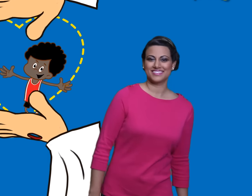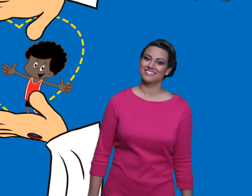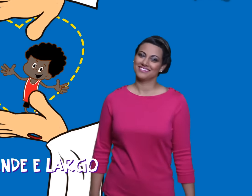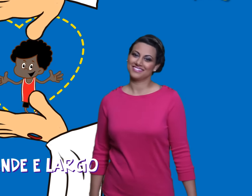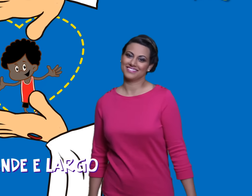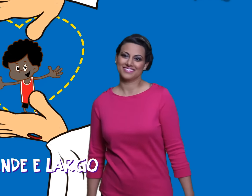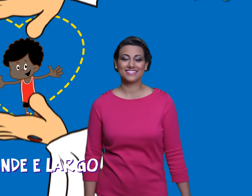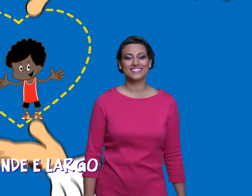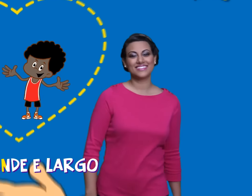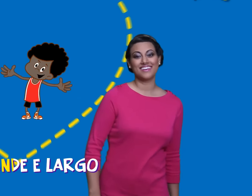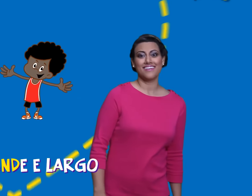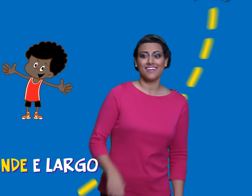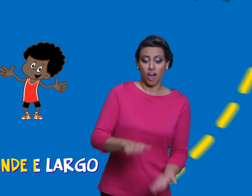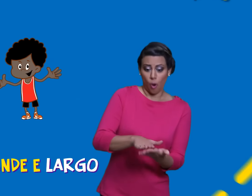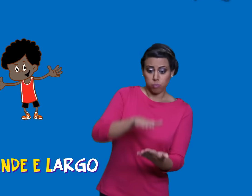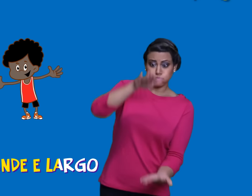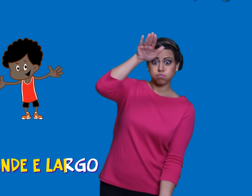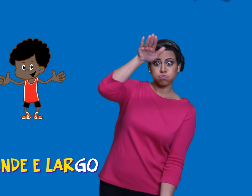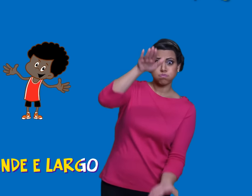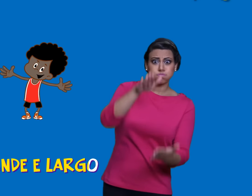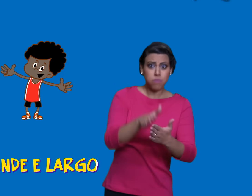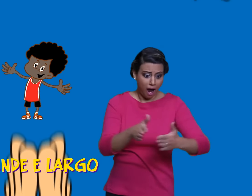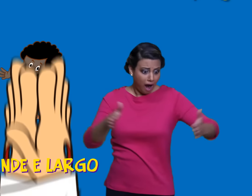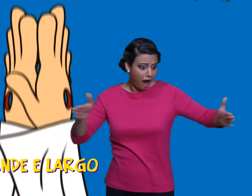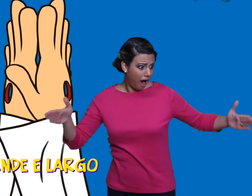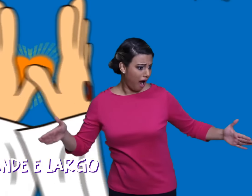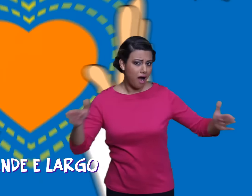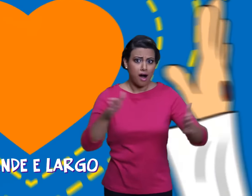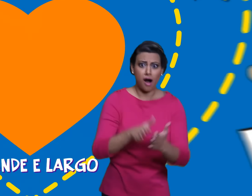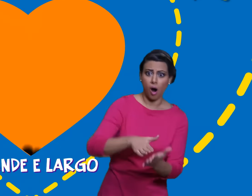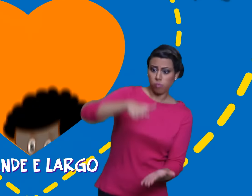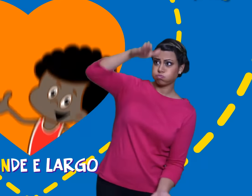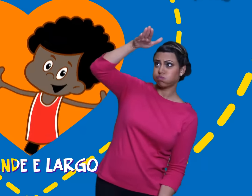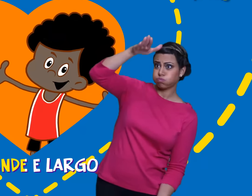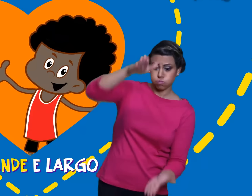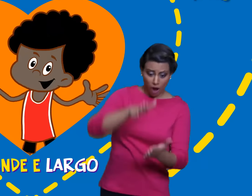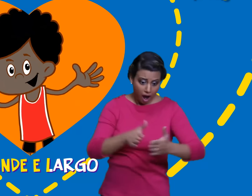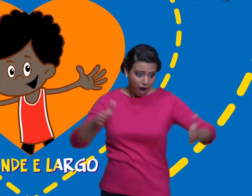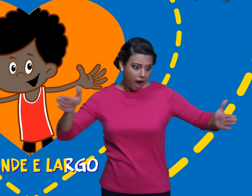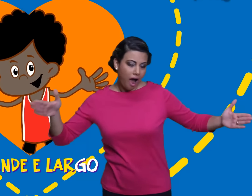BIG AND WIDE